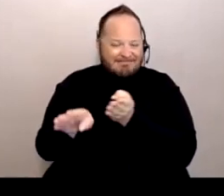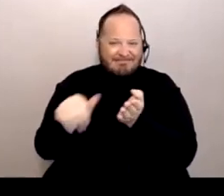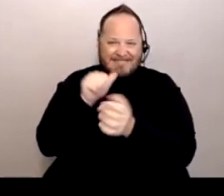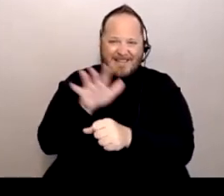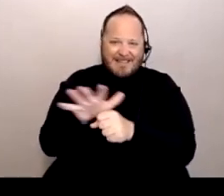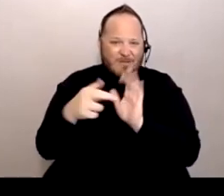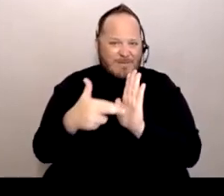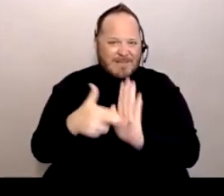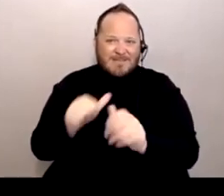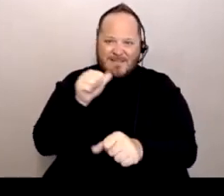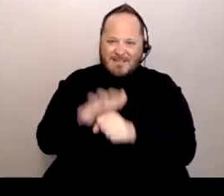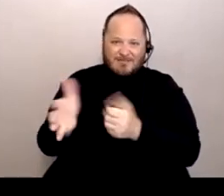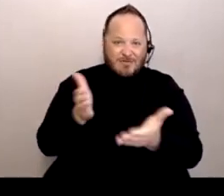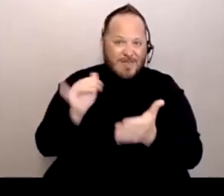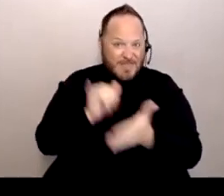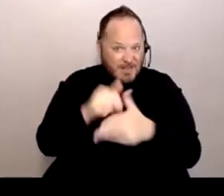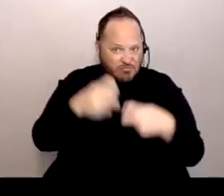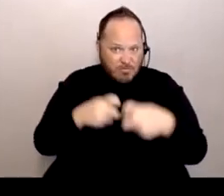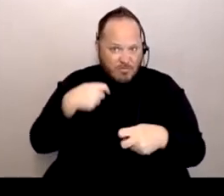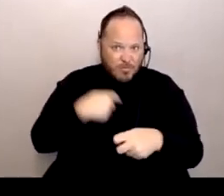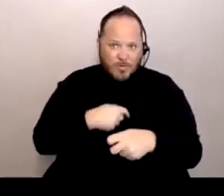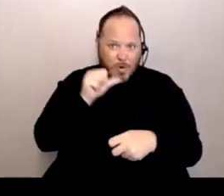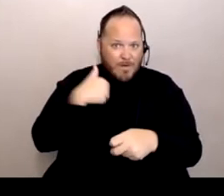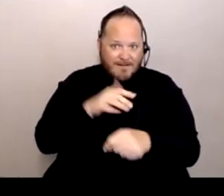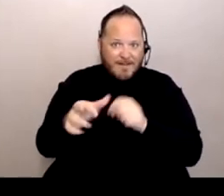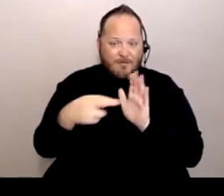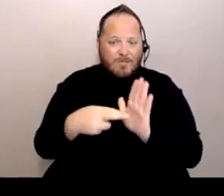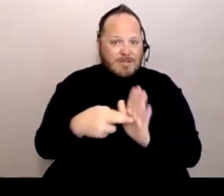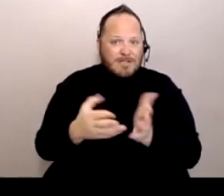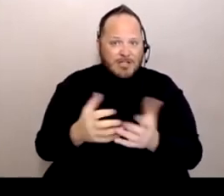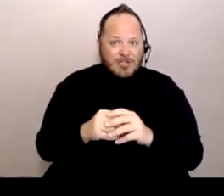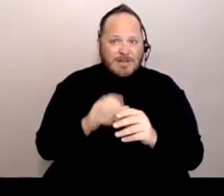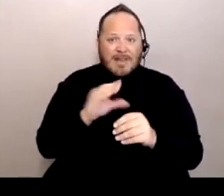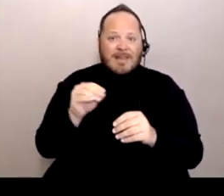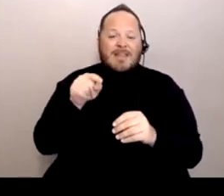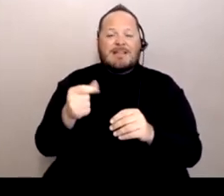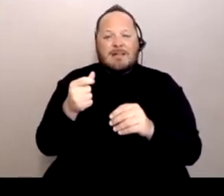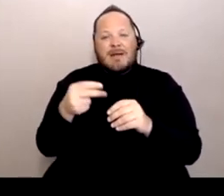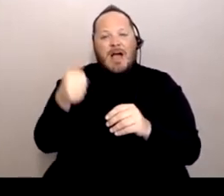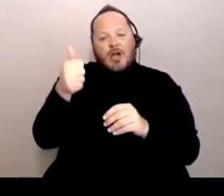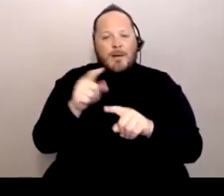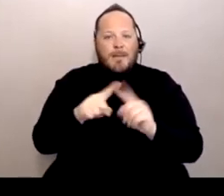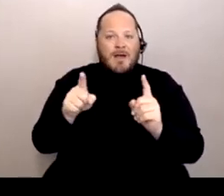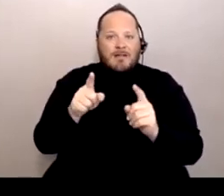is that we don't have enough representation. And at the, like this is a little higher, but it's who you vote for too.